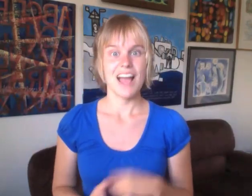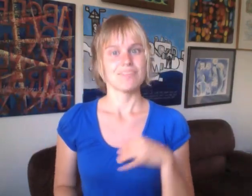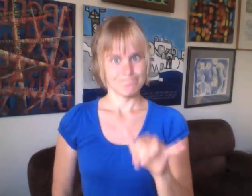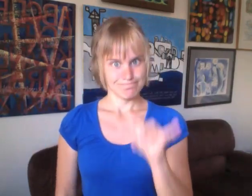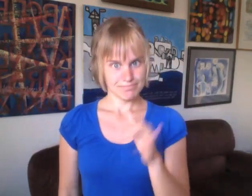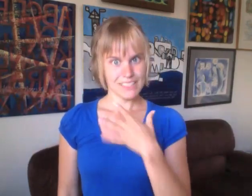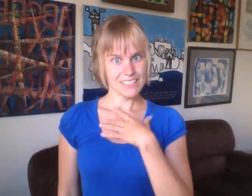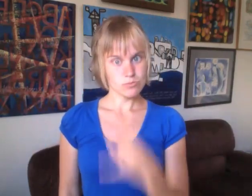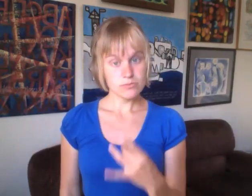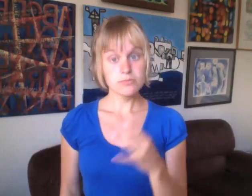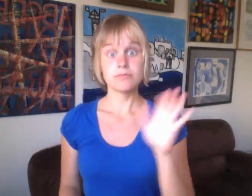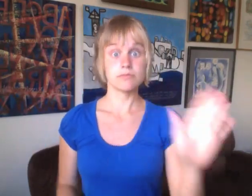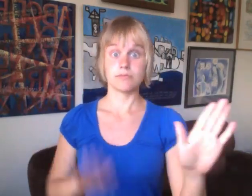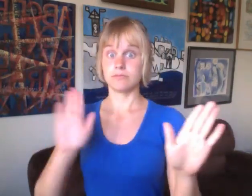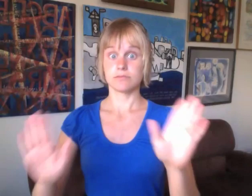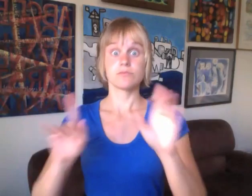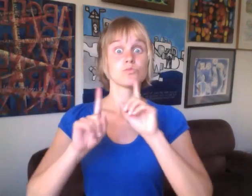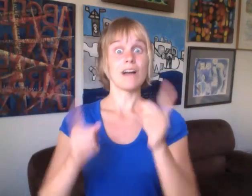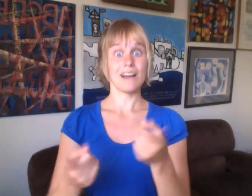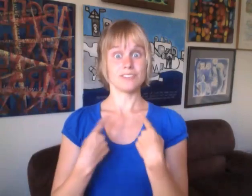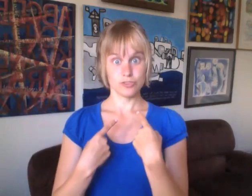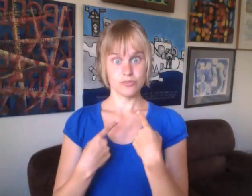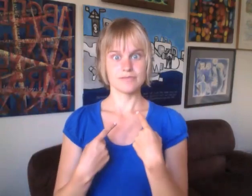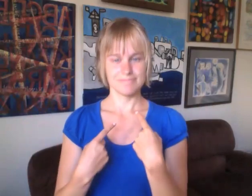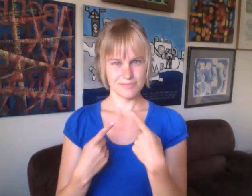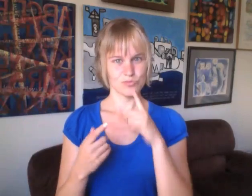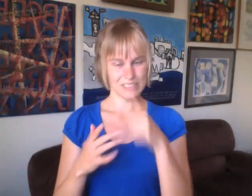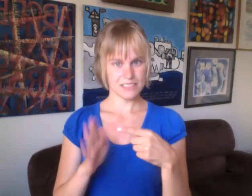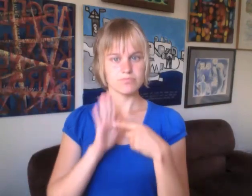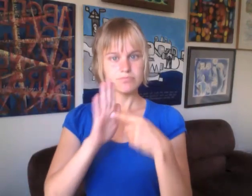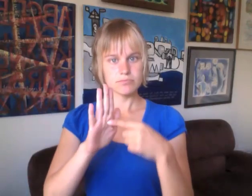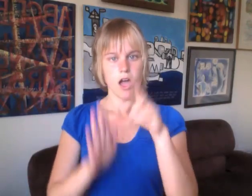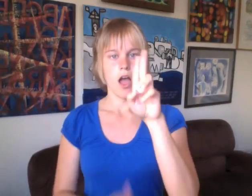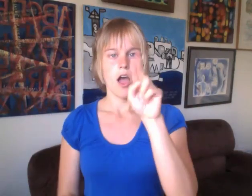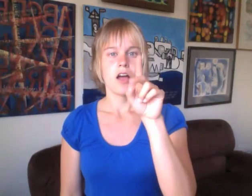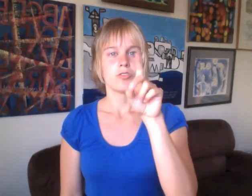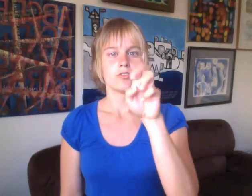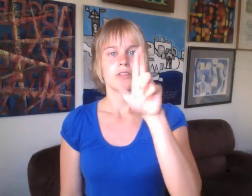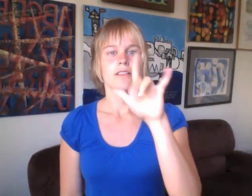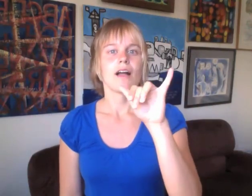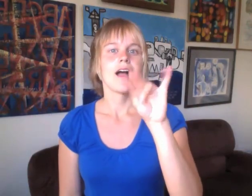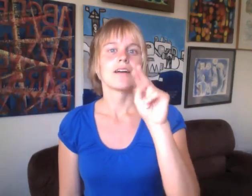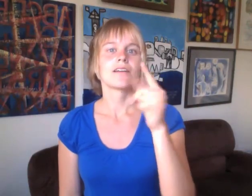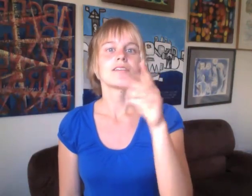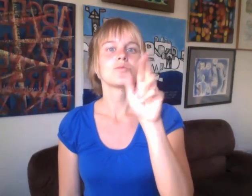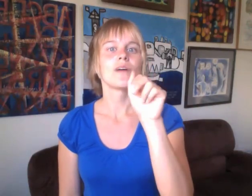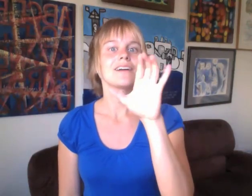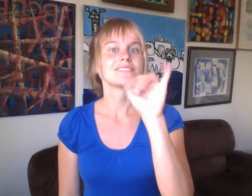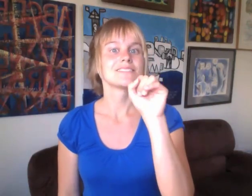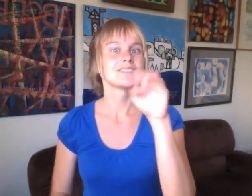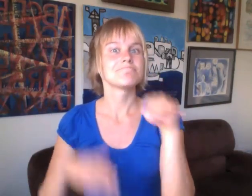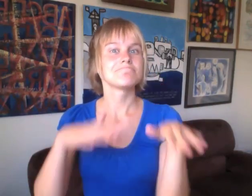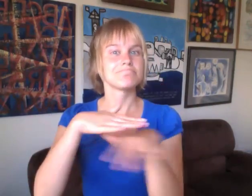I find it interesting how both reactions portray underlying racism.